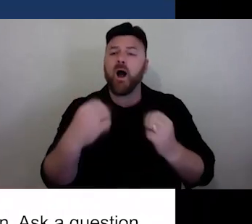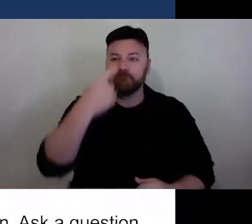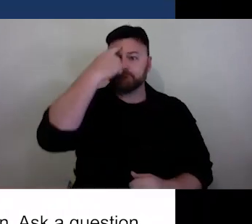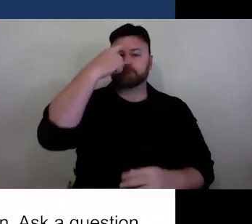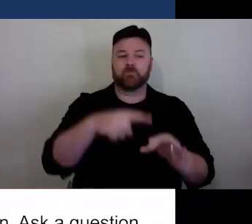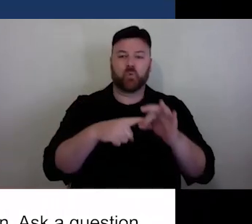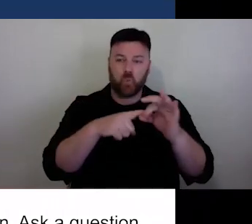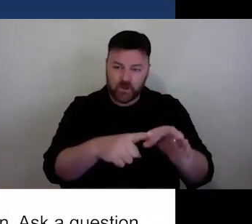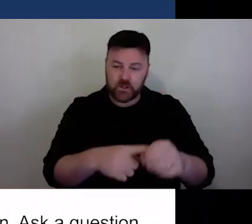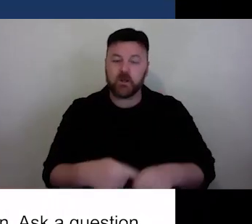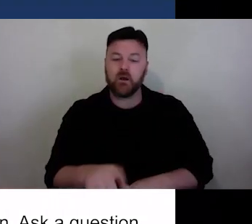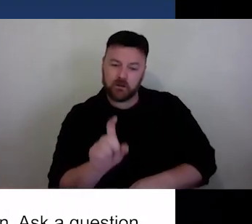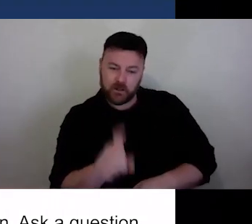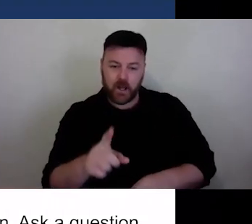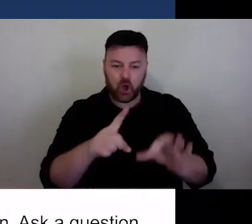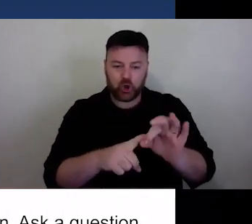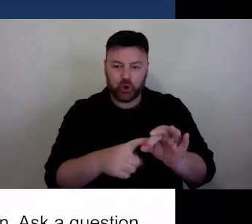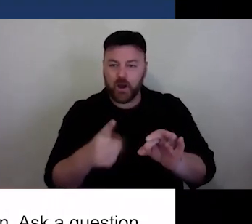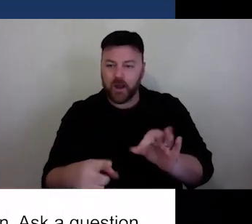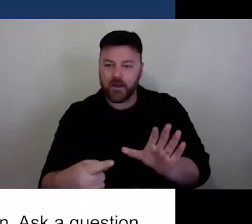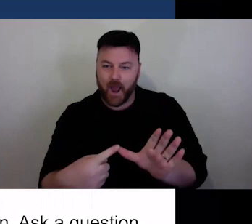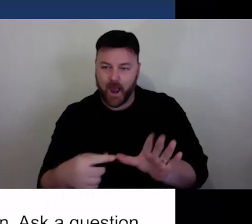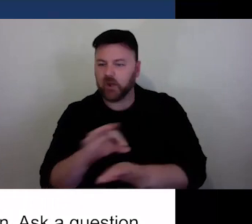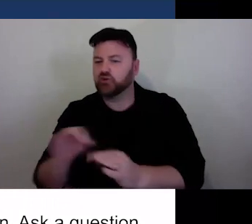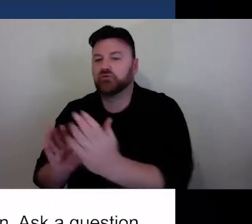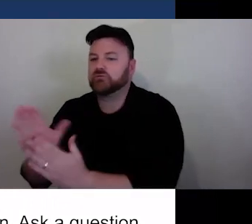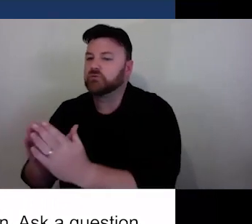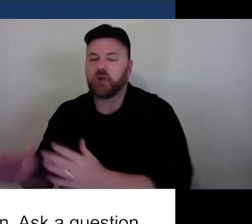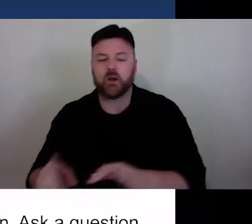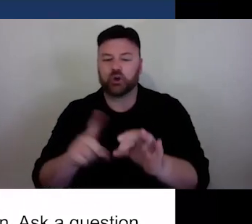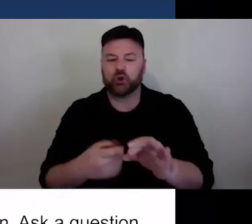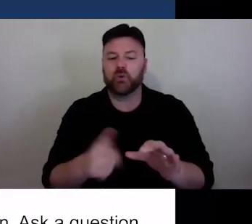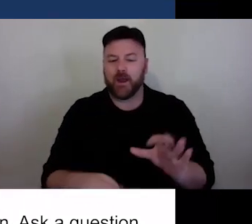button rather than posting it in the chats so it doesn't get lost. We